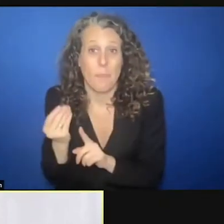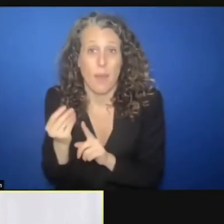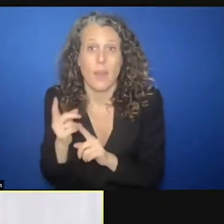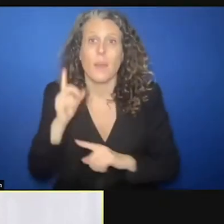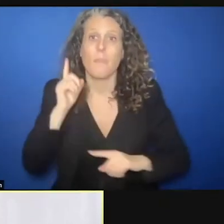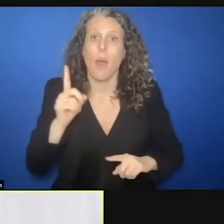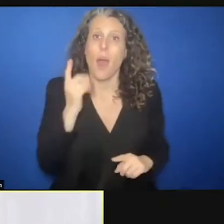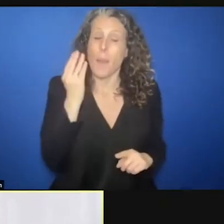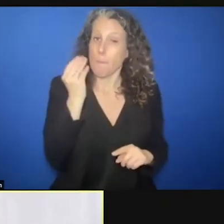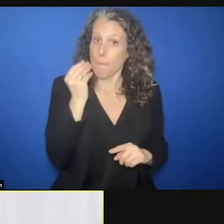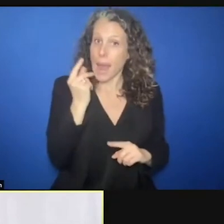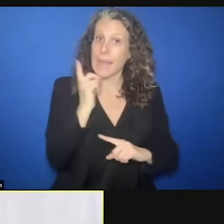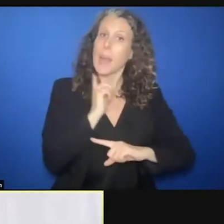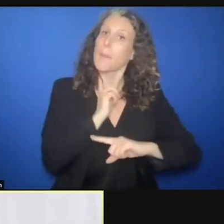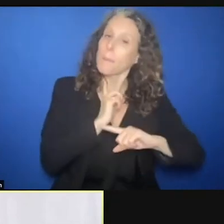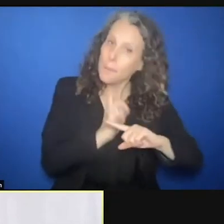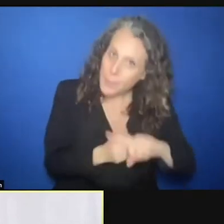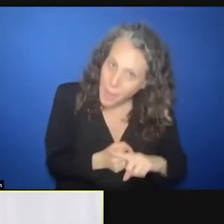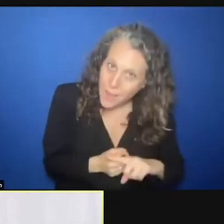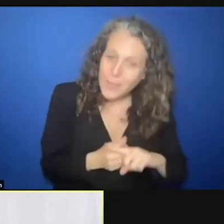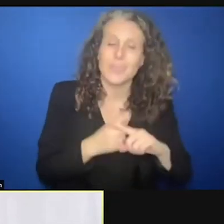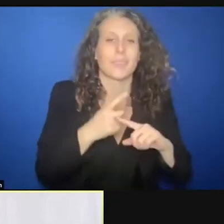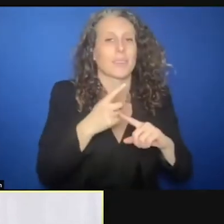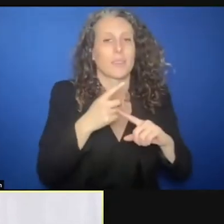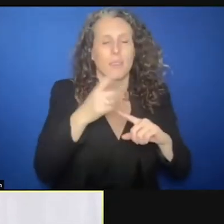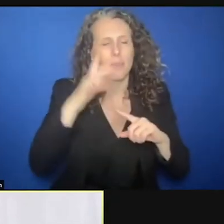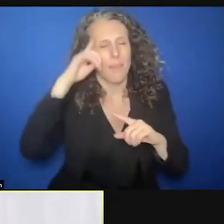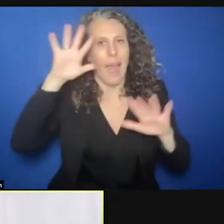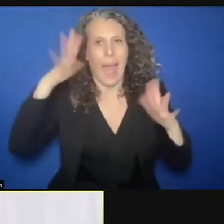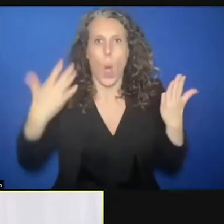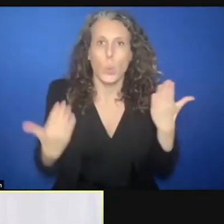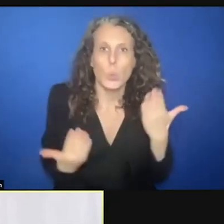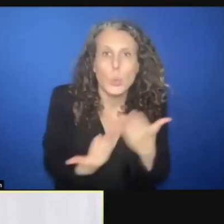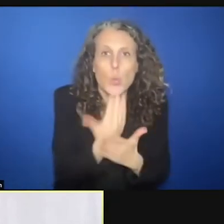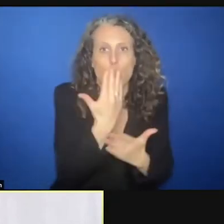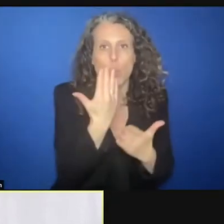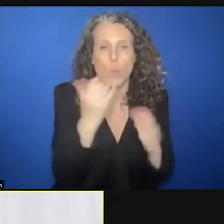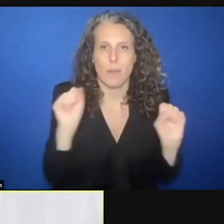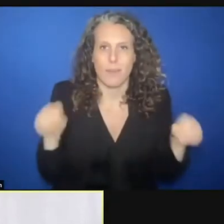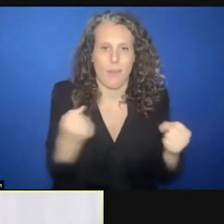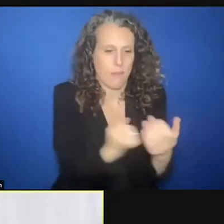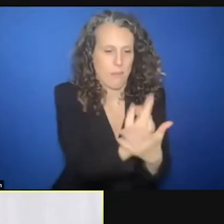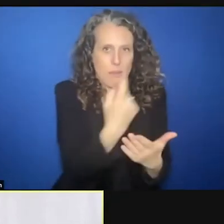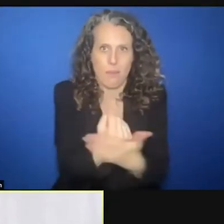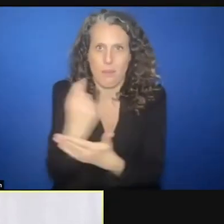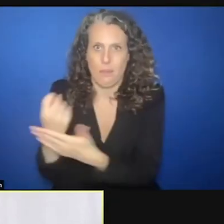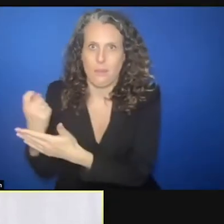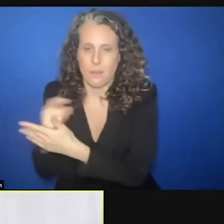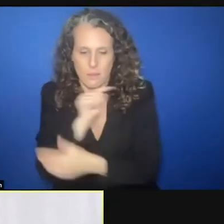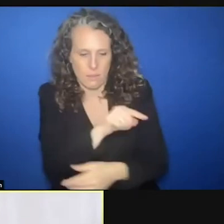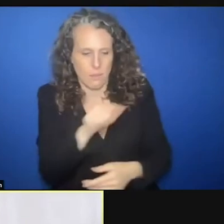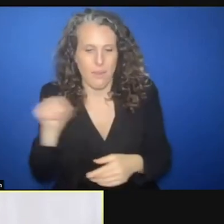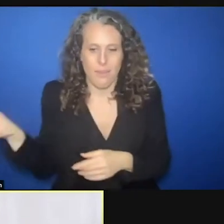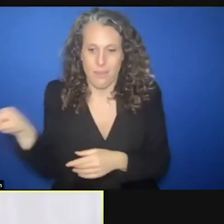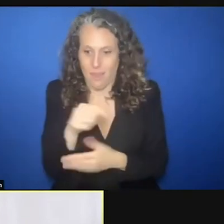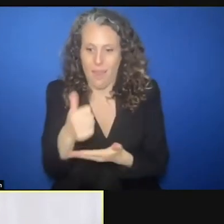in hand, to open new paths and new possibilities that allows us to understand what these children,